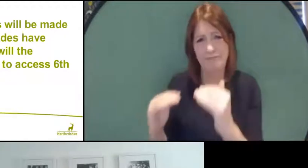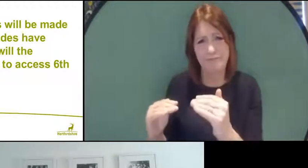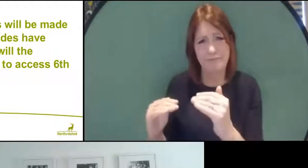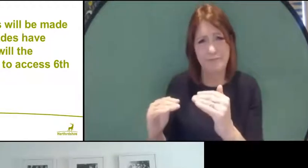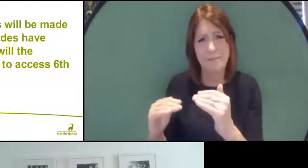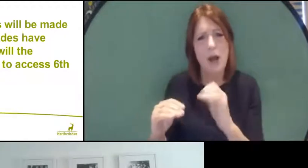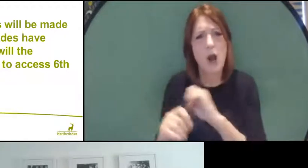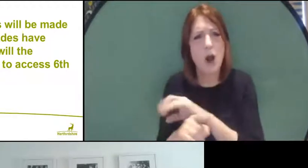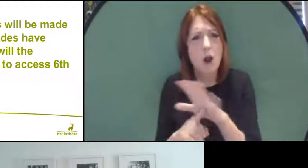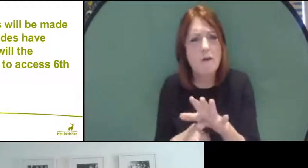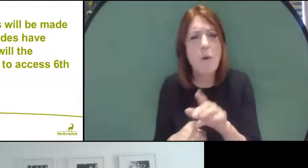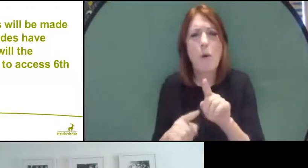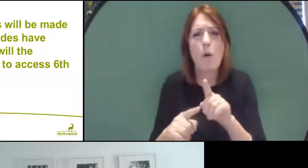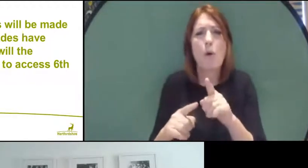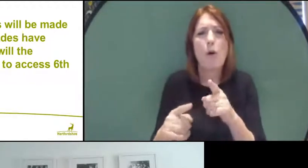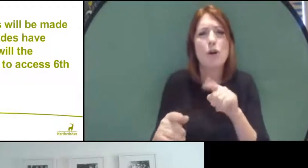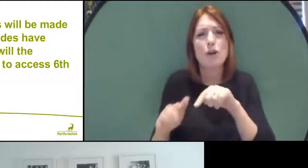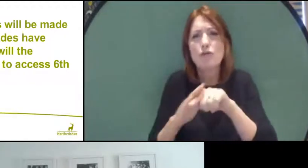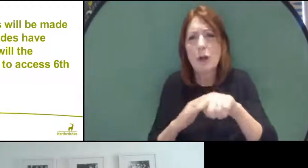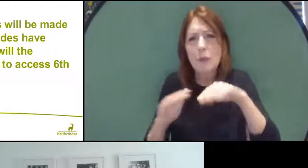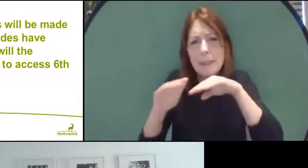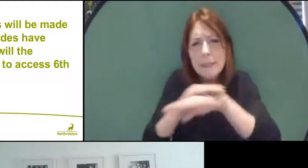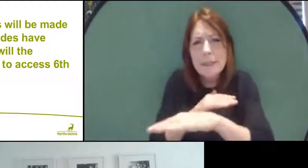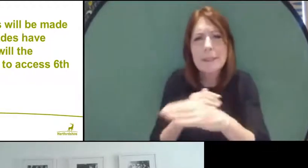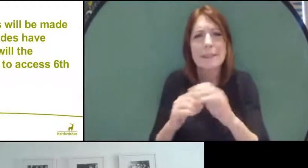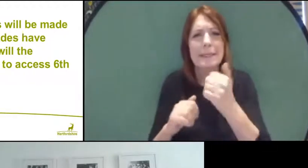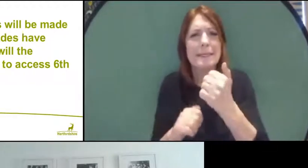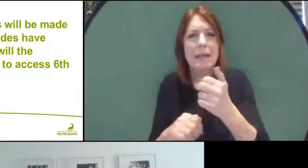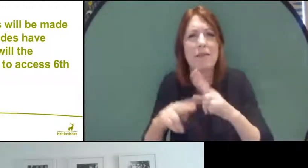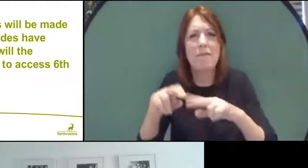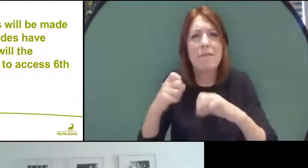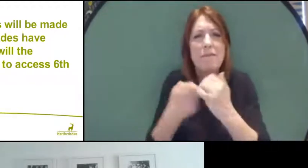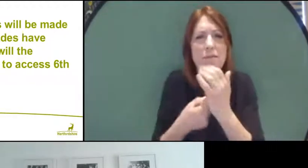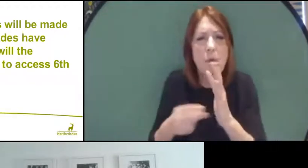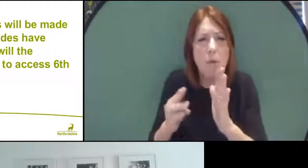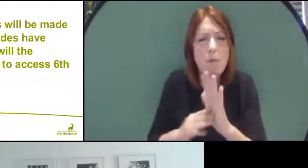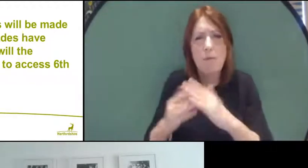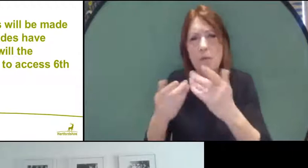grades for sixth form or college. I think this is really important,